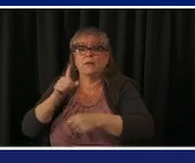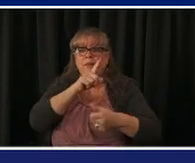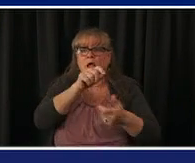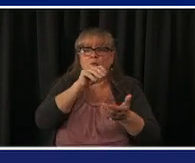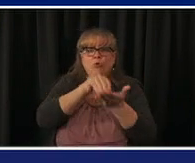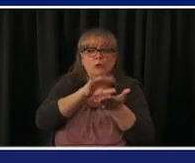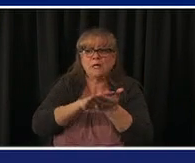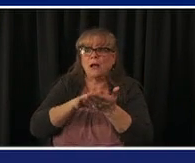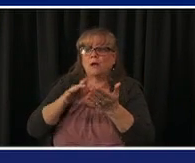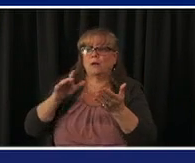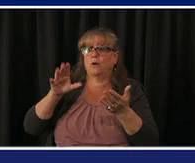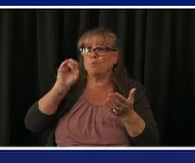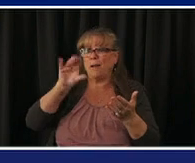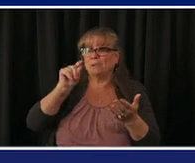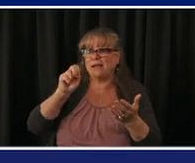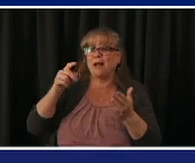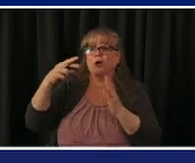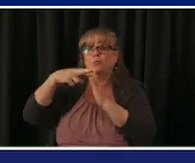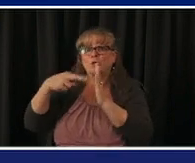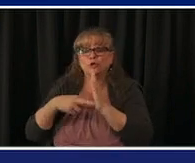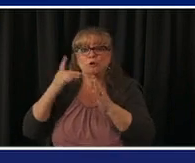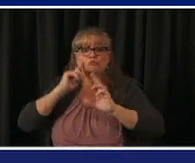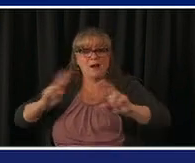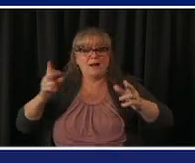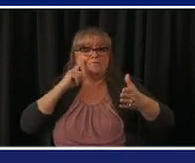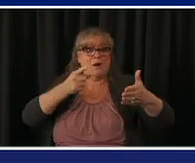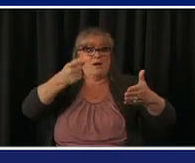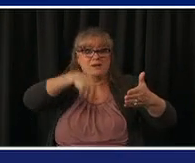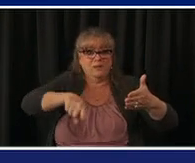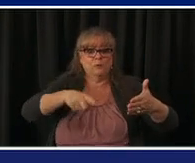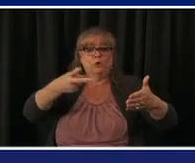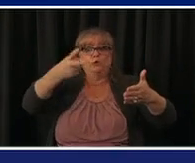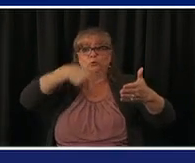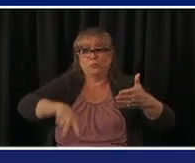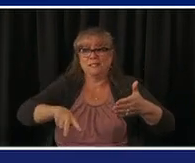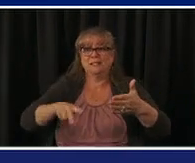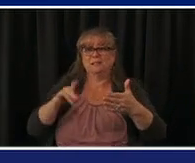sign up next week or the week after but this will be a very easy way to do it um they're they're